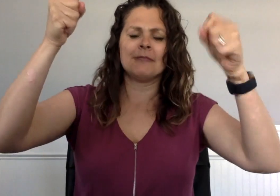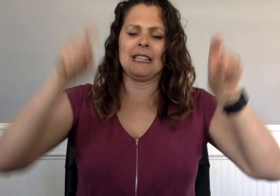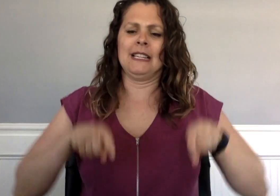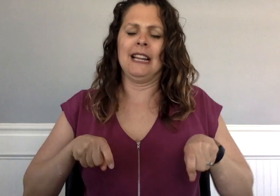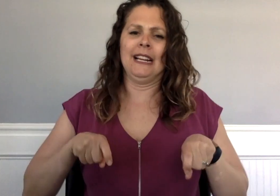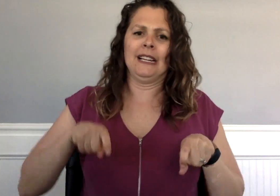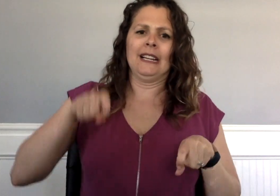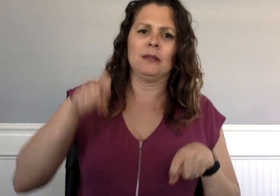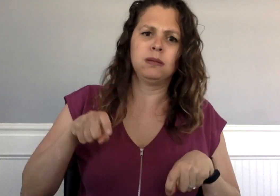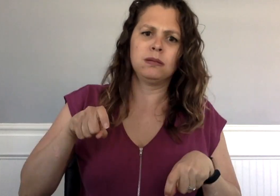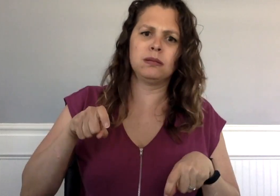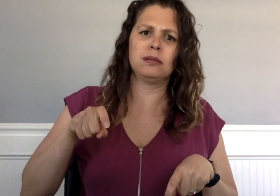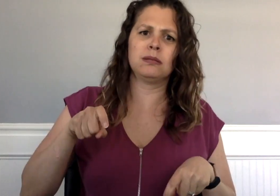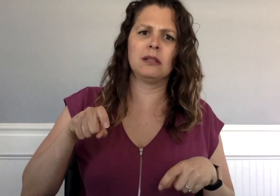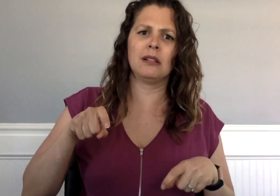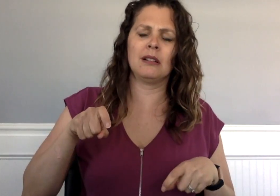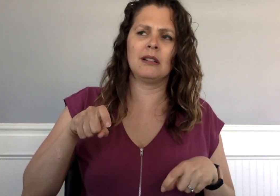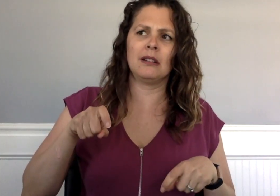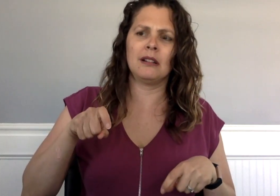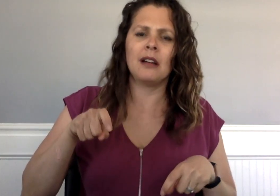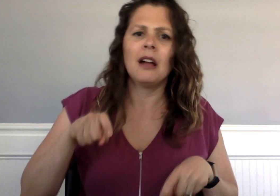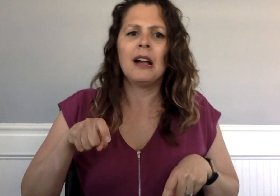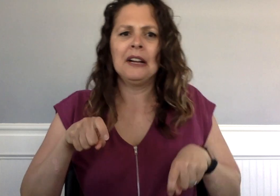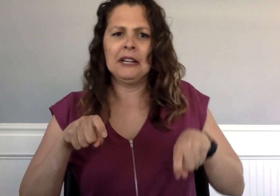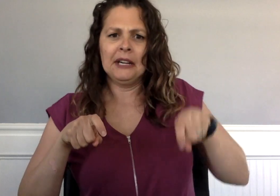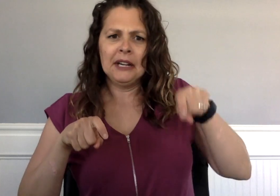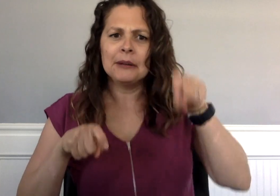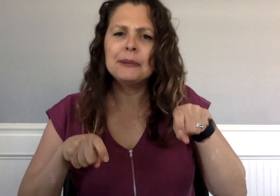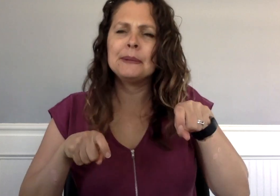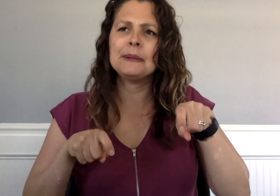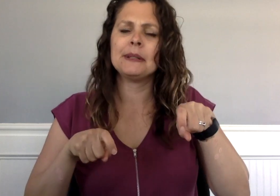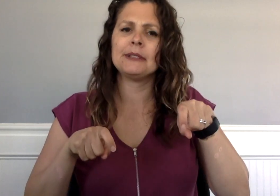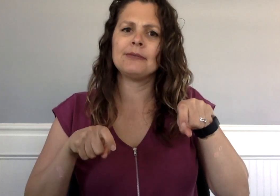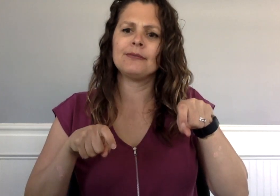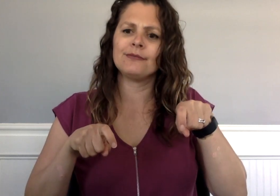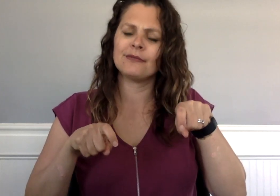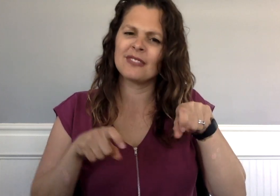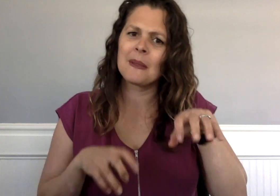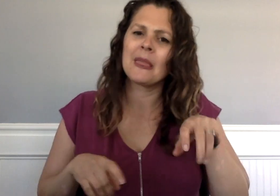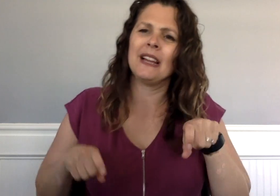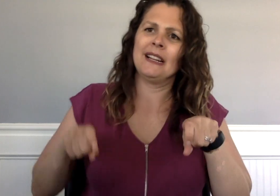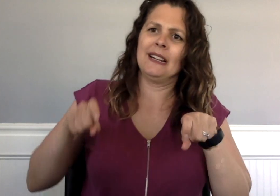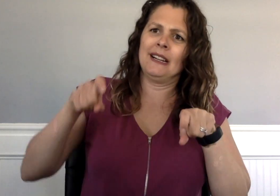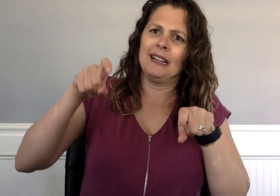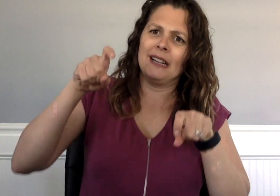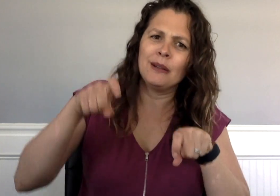He placed one foot on the first step, braced himself, and then pulled the other foot up.